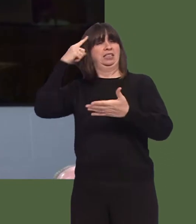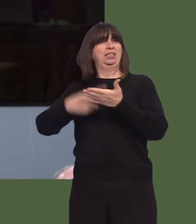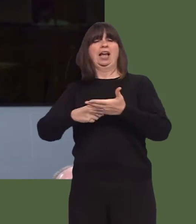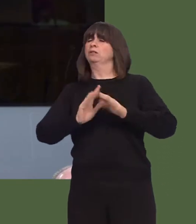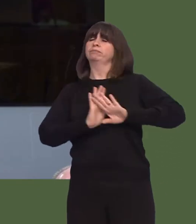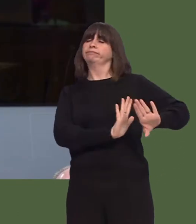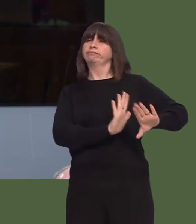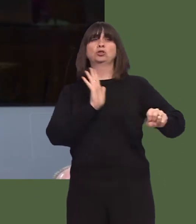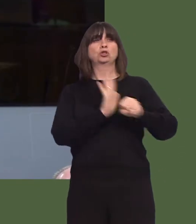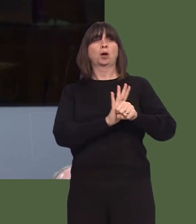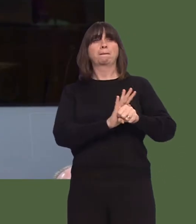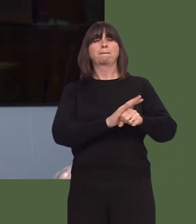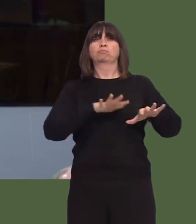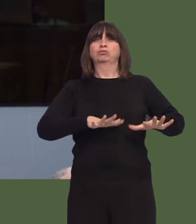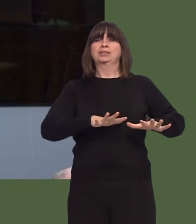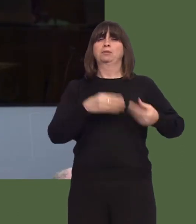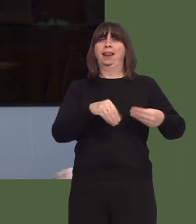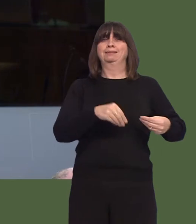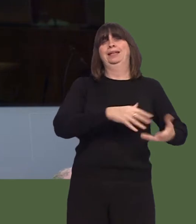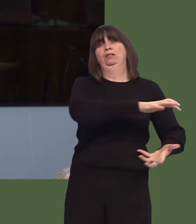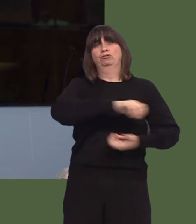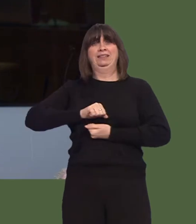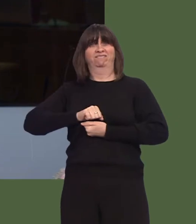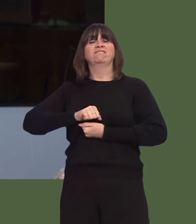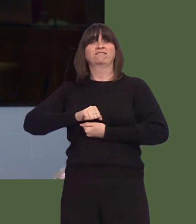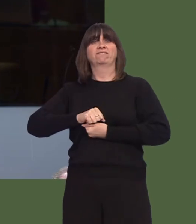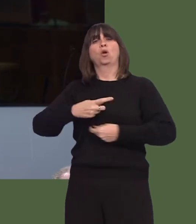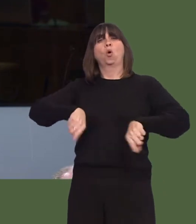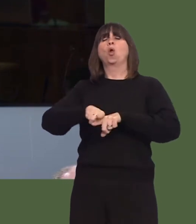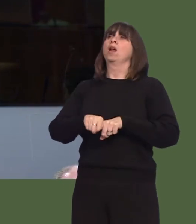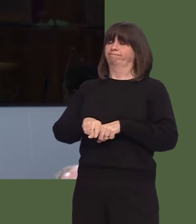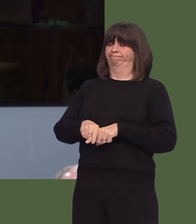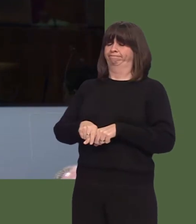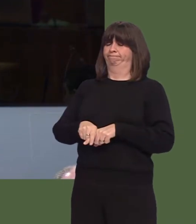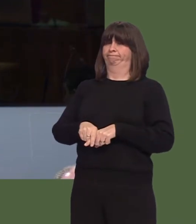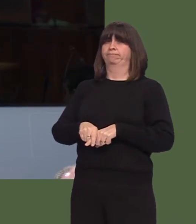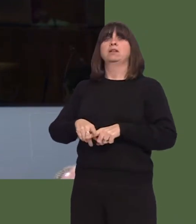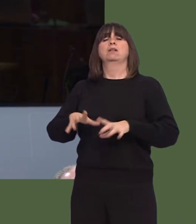a big challenge to us with regard to recycling here in Wales, with regard to plastics.